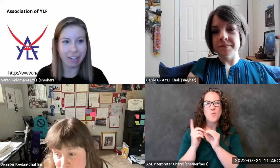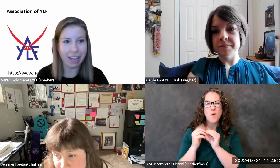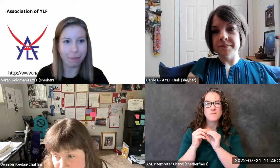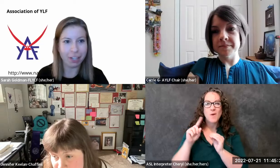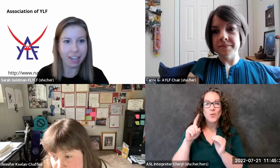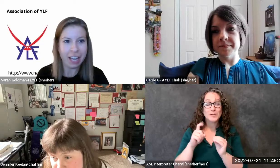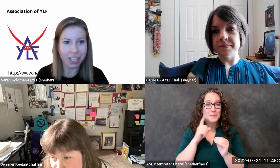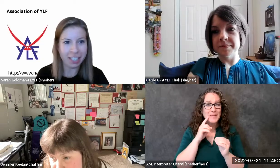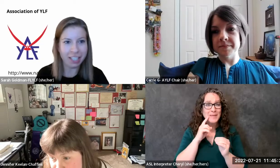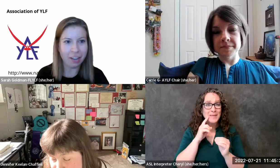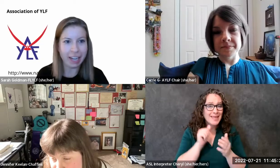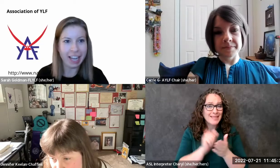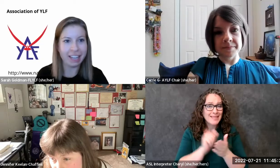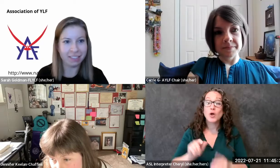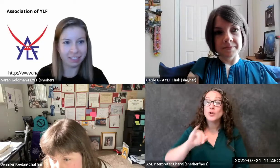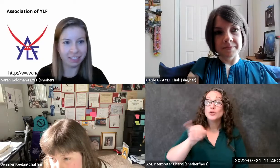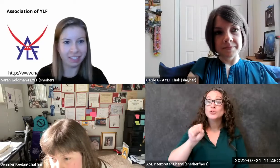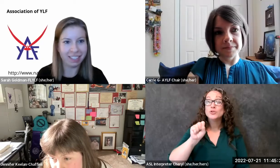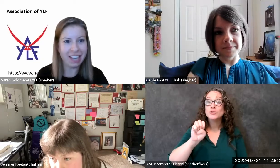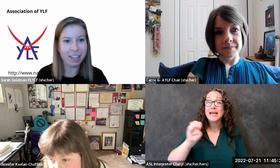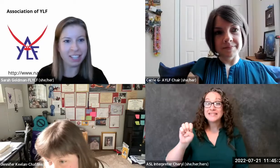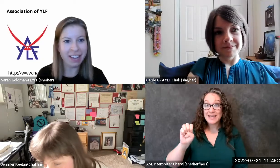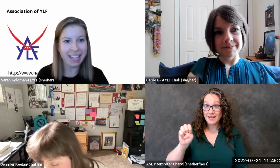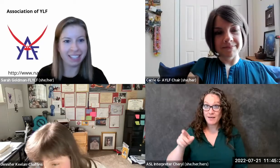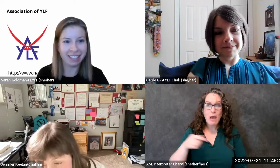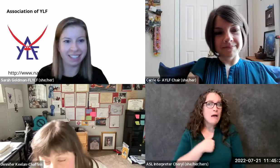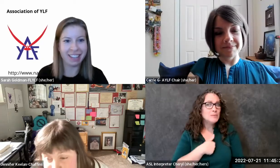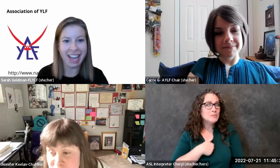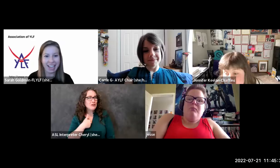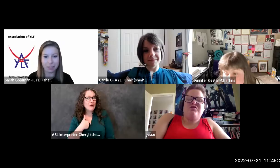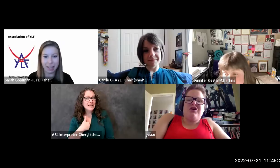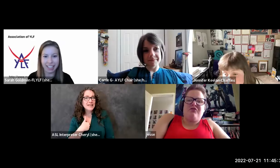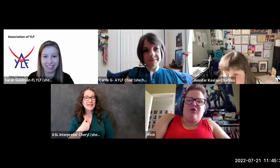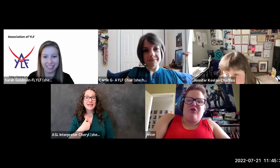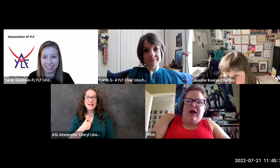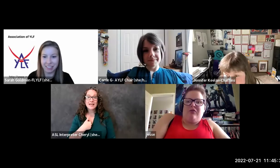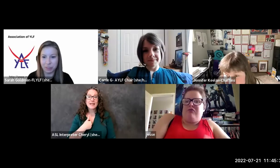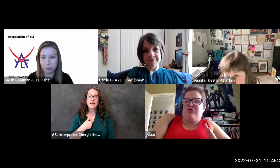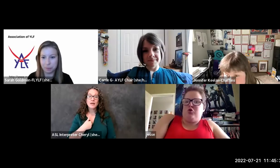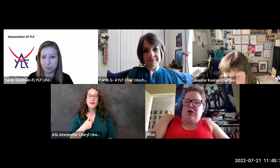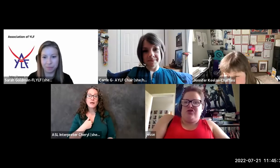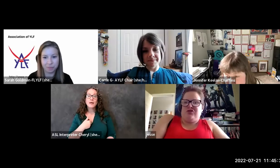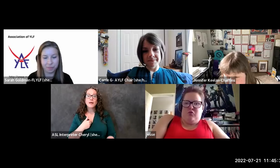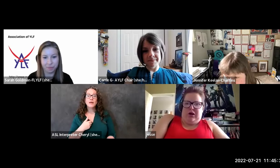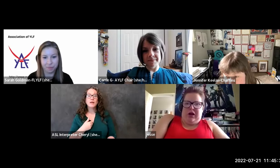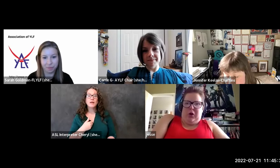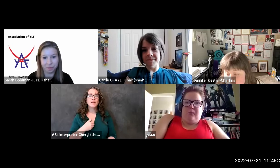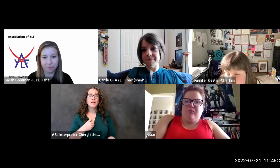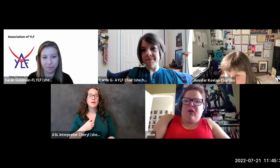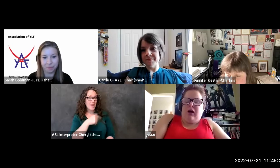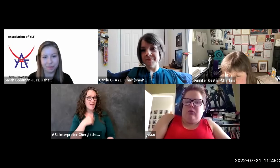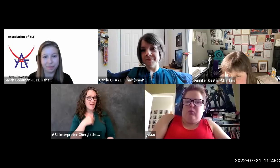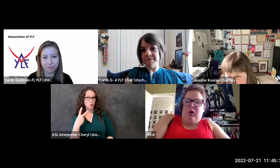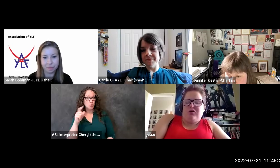have time for jesse go right ahead no it's okay go ahead i have two questions for you what was